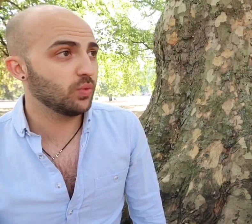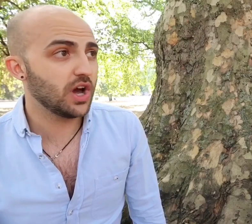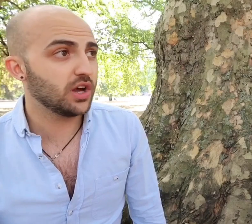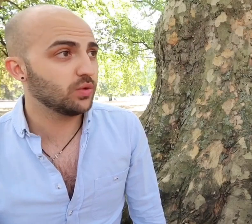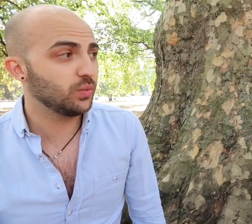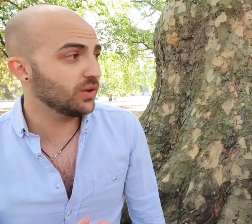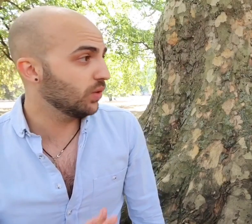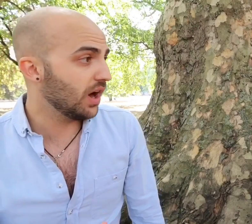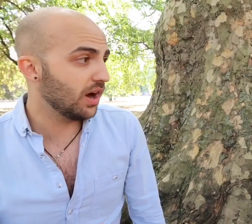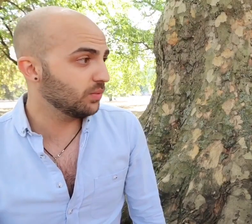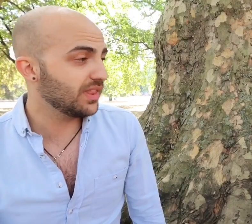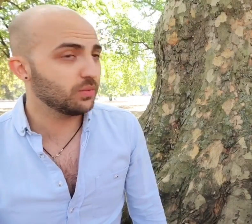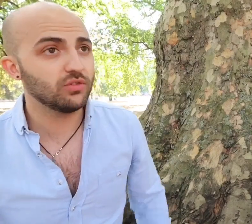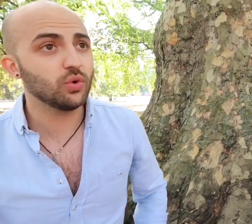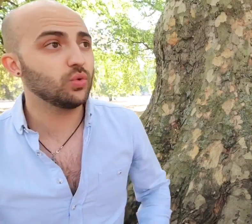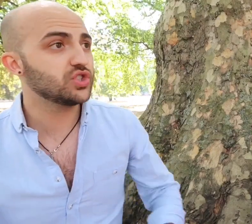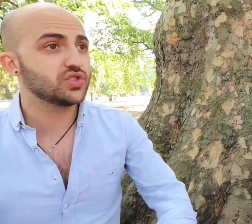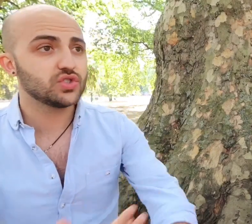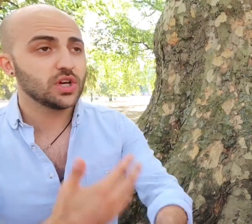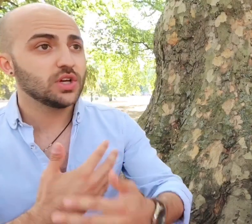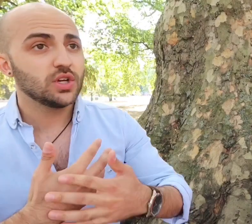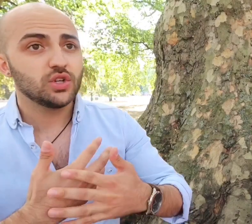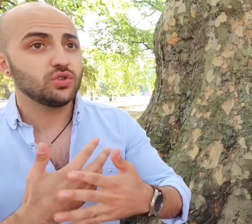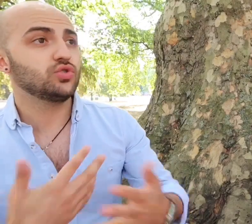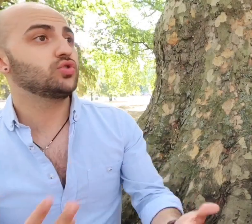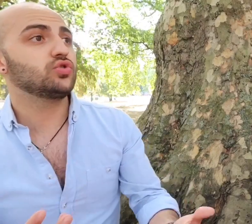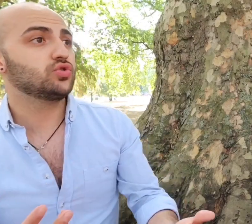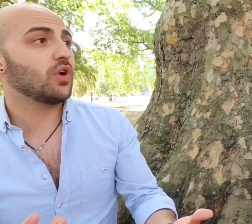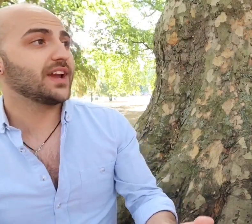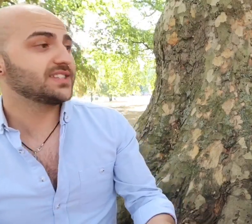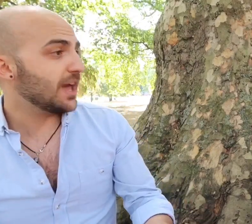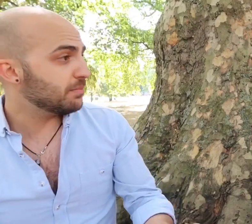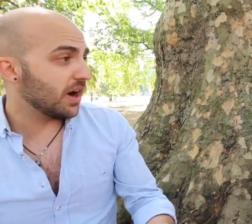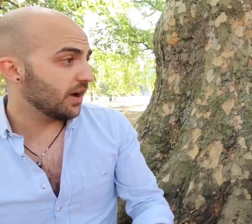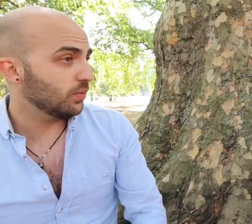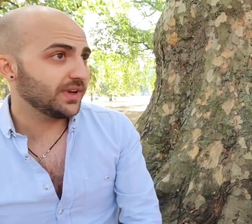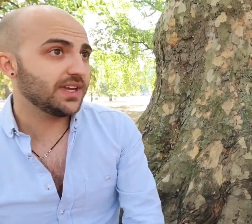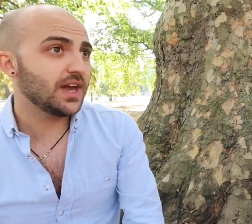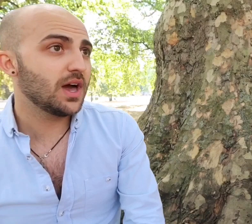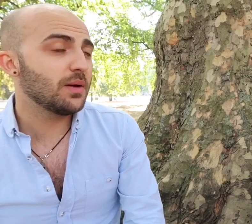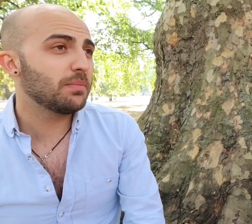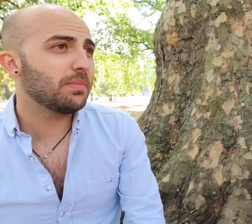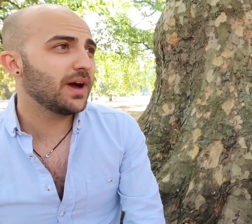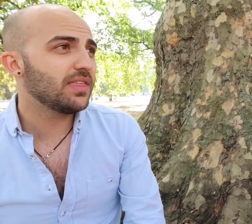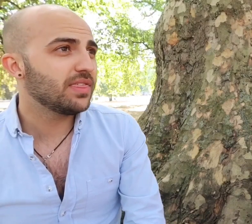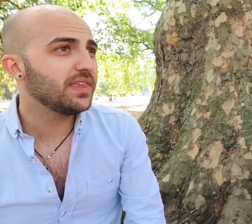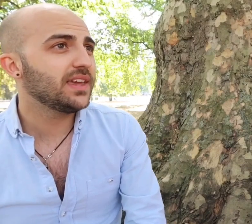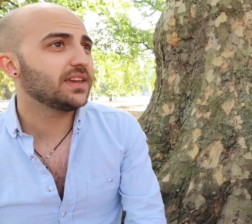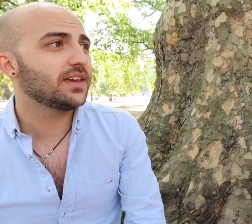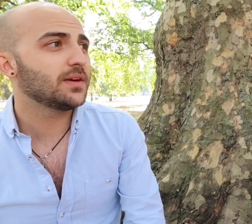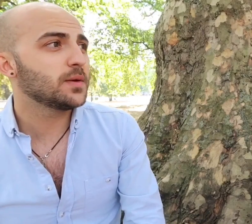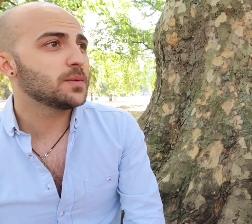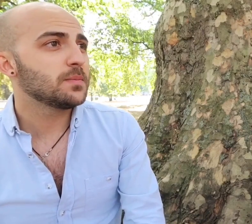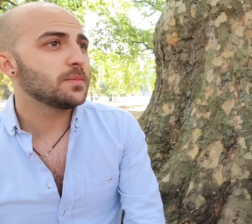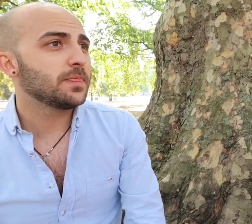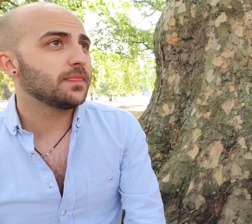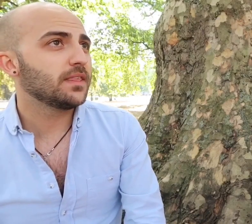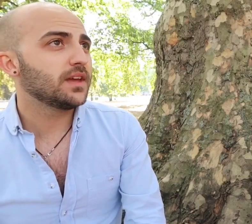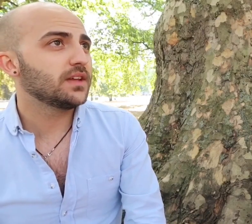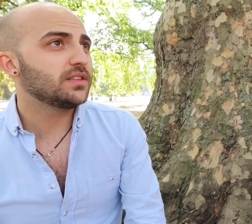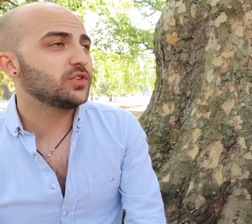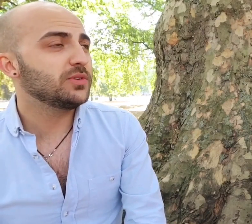for work we all are we're all just trying to get by aren't we.. I think